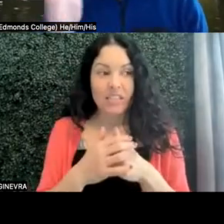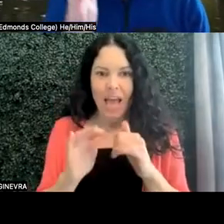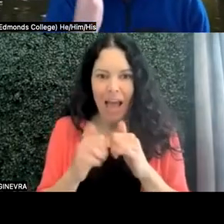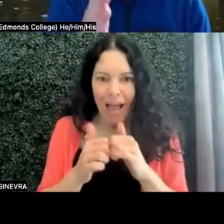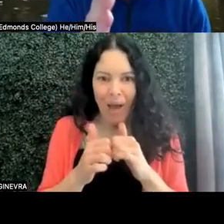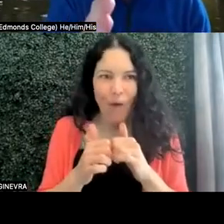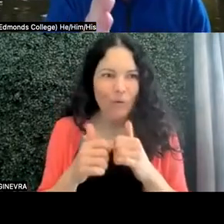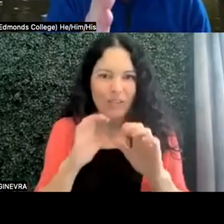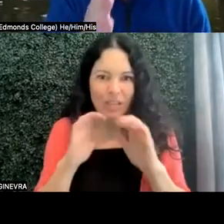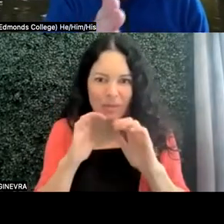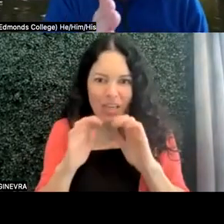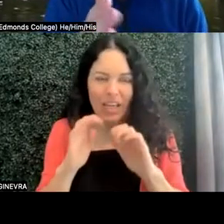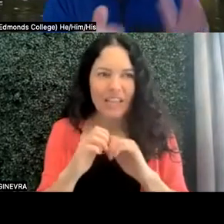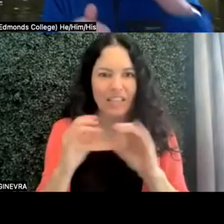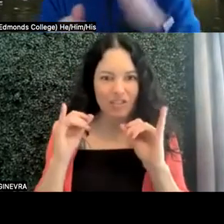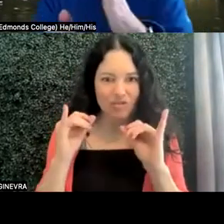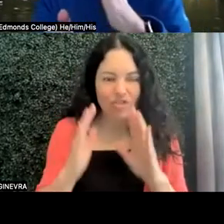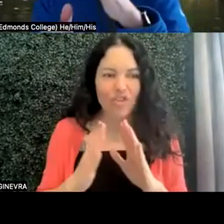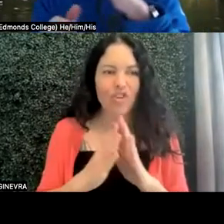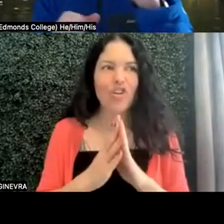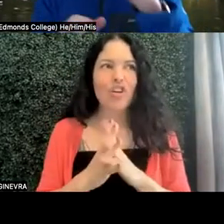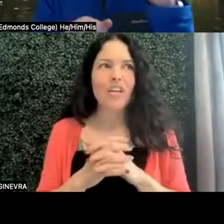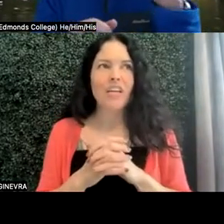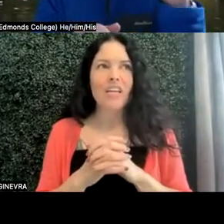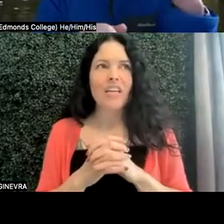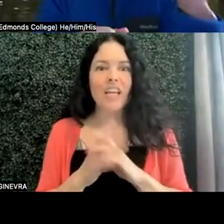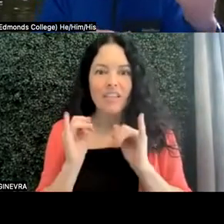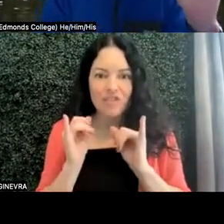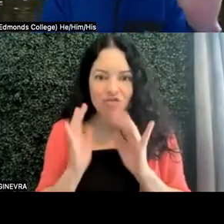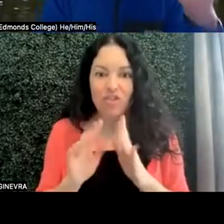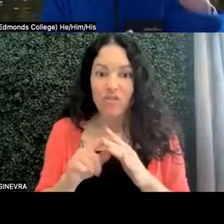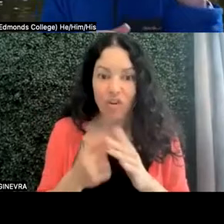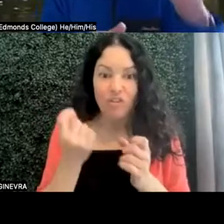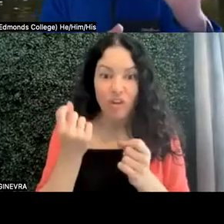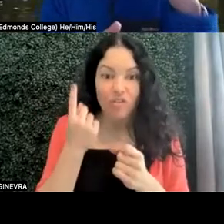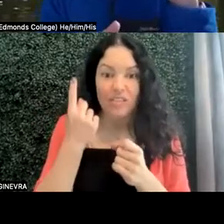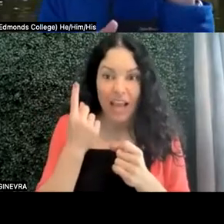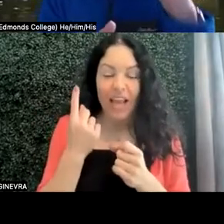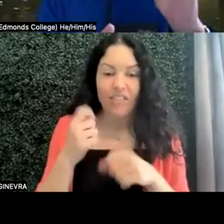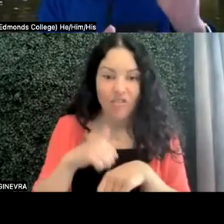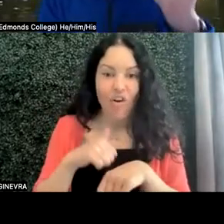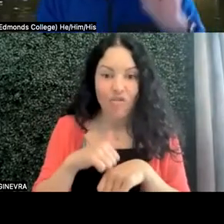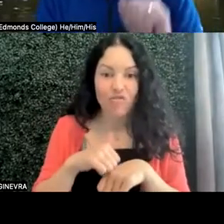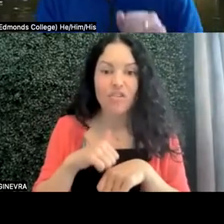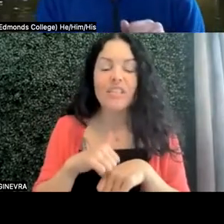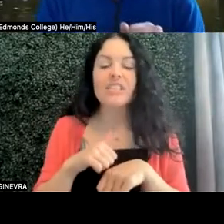to communicate to the instructor, and the instructor began to understand, oh, concrete, operational communication is